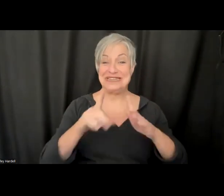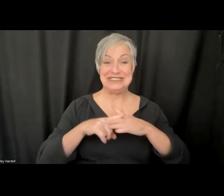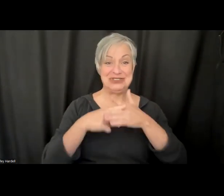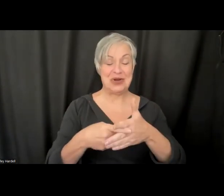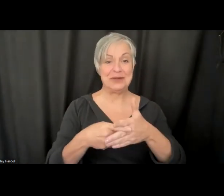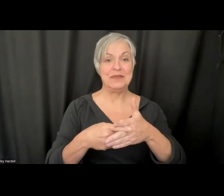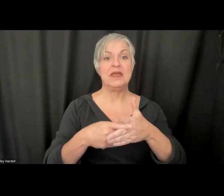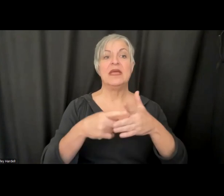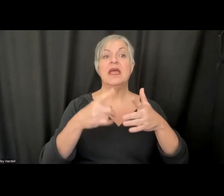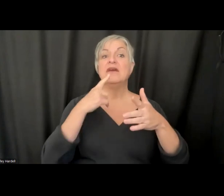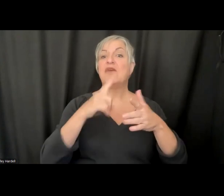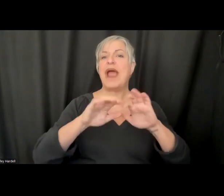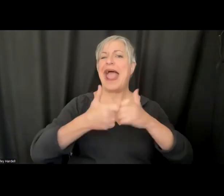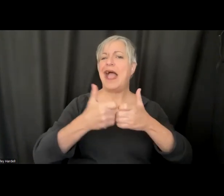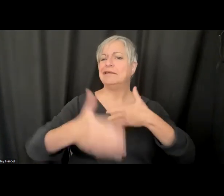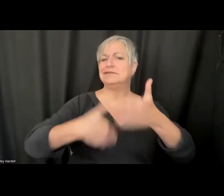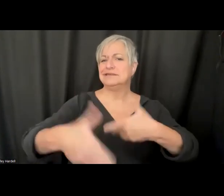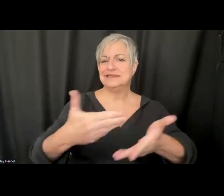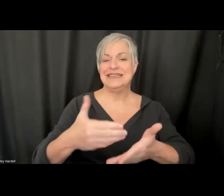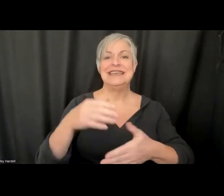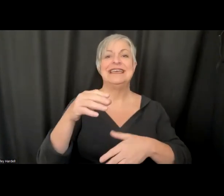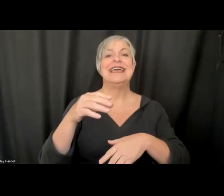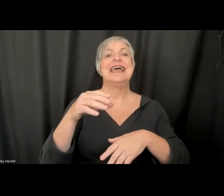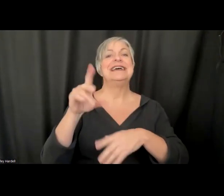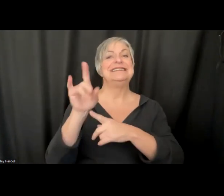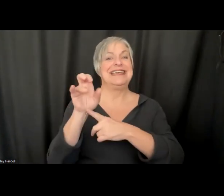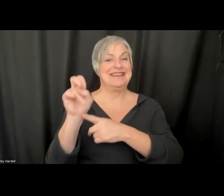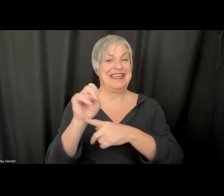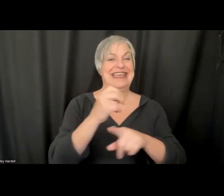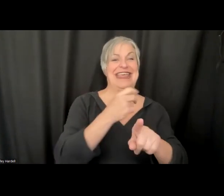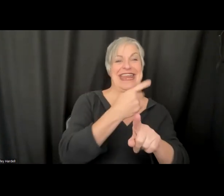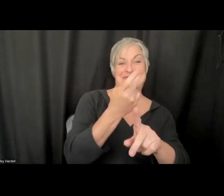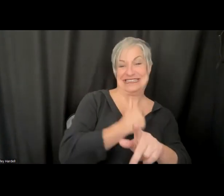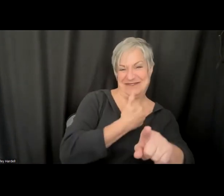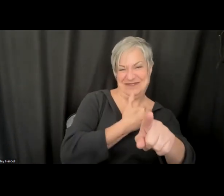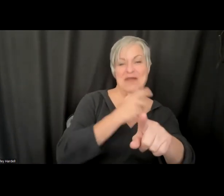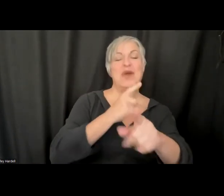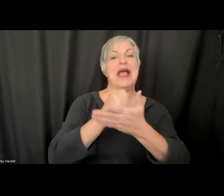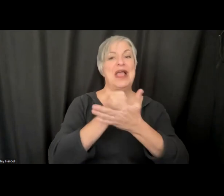as the run of the show goes, Dylan and I are going to help navigate the chats. We are going to introduce all of our speakers